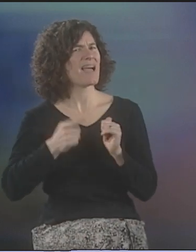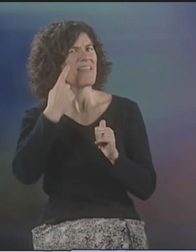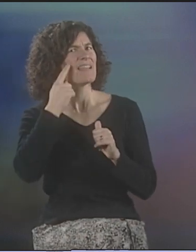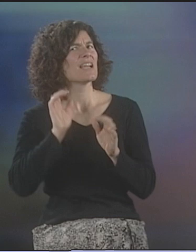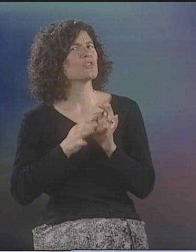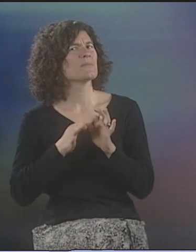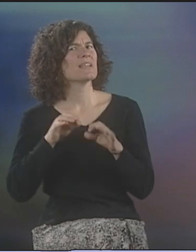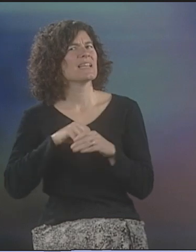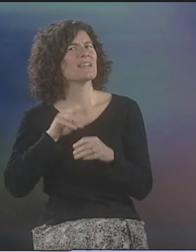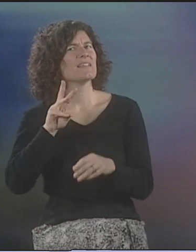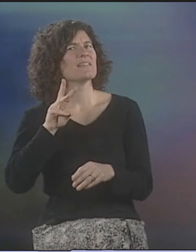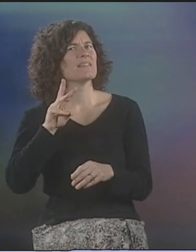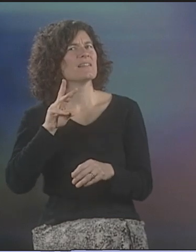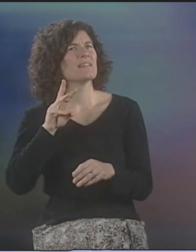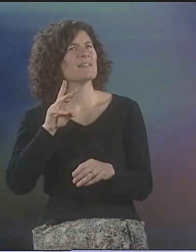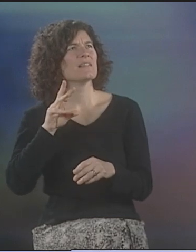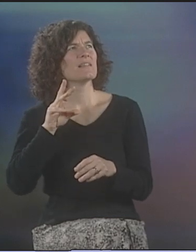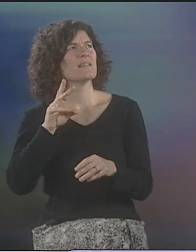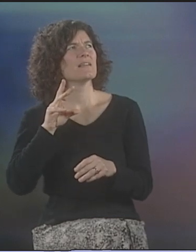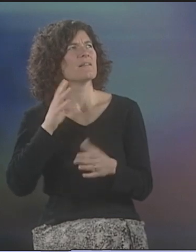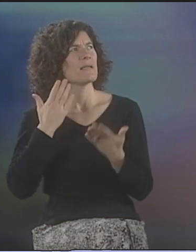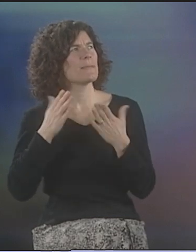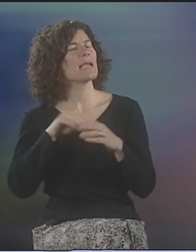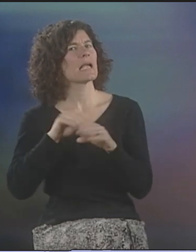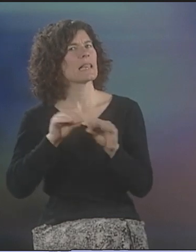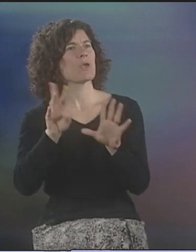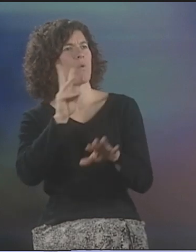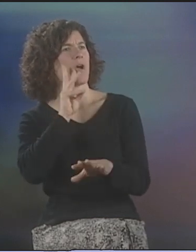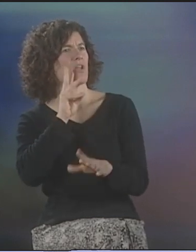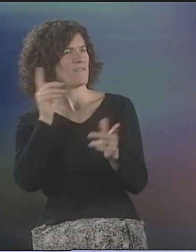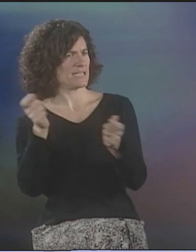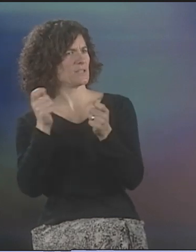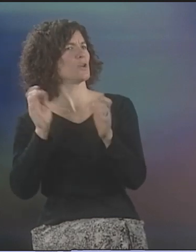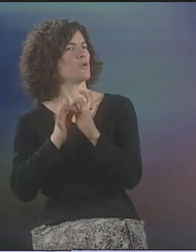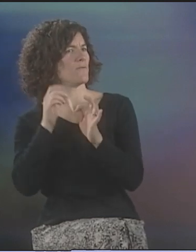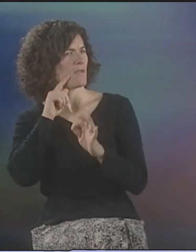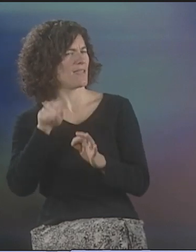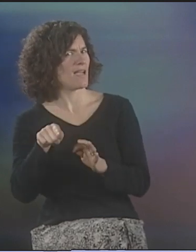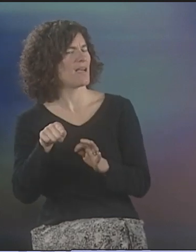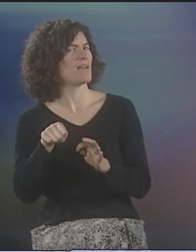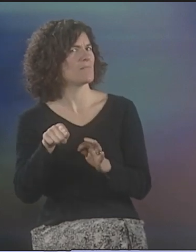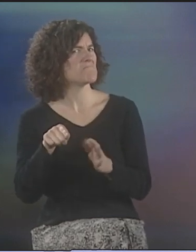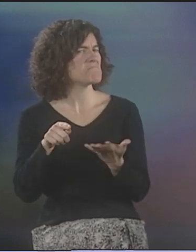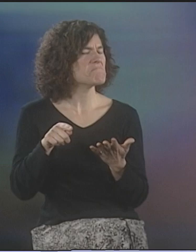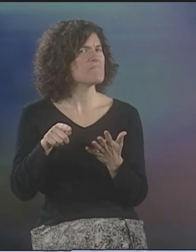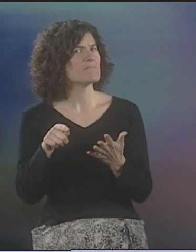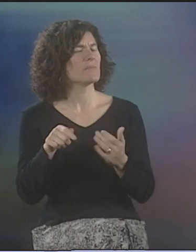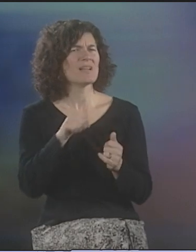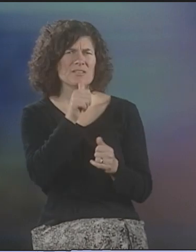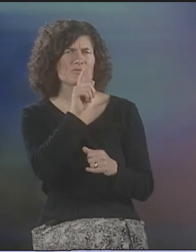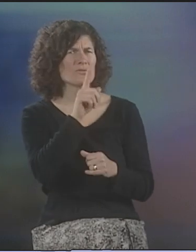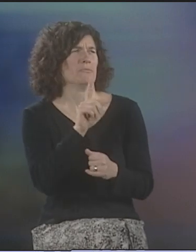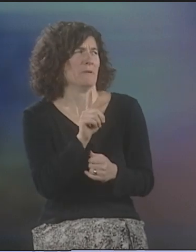I INTERPRETED FOR A PERFORMANCE FOR THEM IN, I THINK IT WAS AT THE CLEARWATER FESTIVAL.